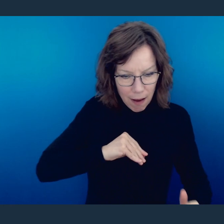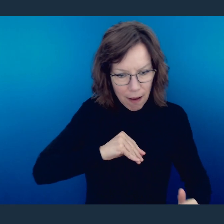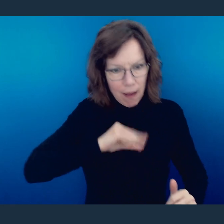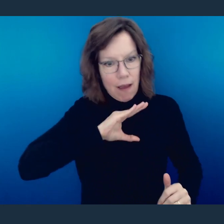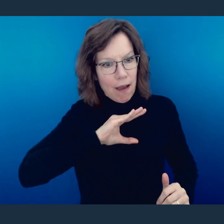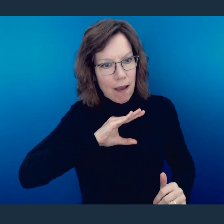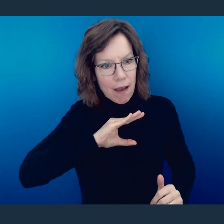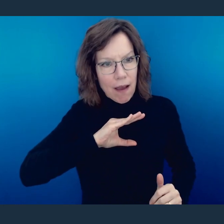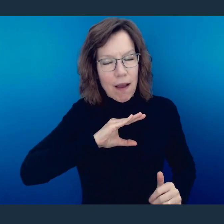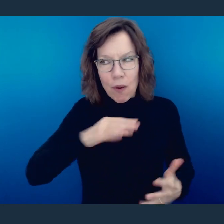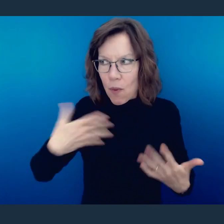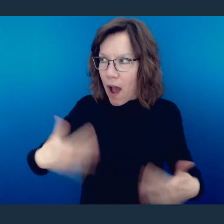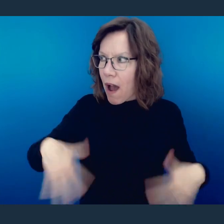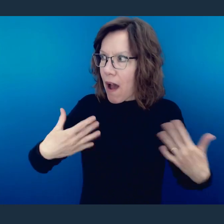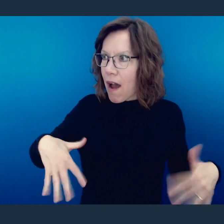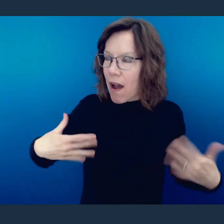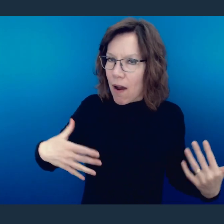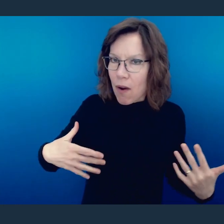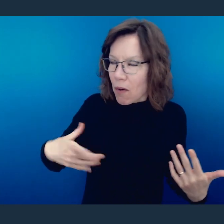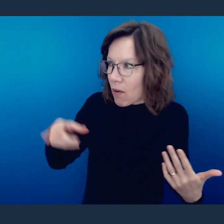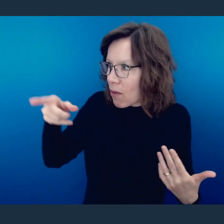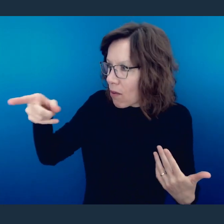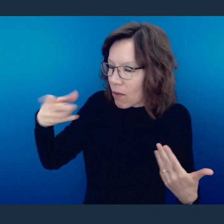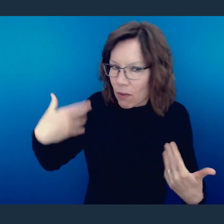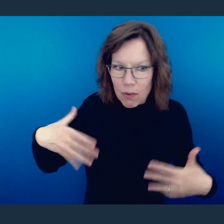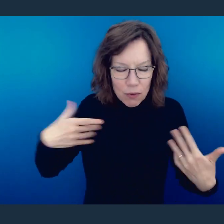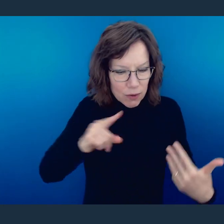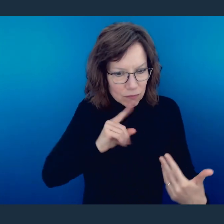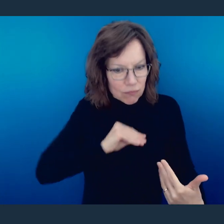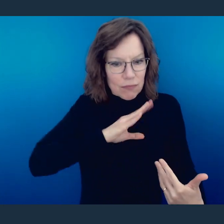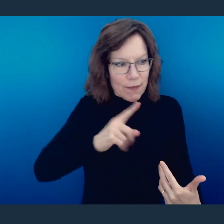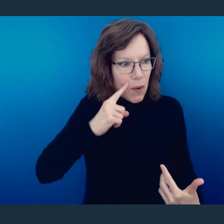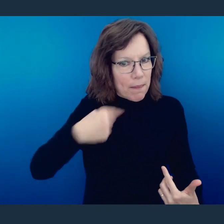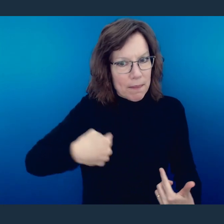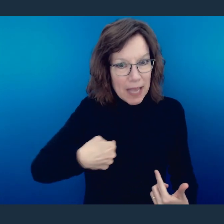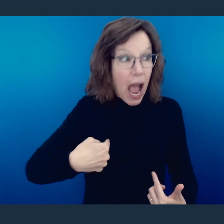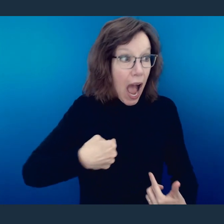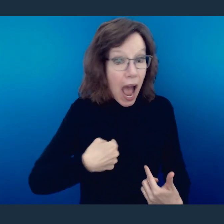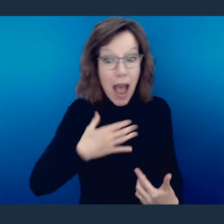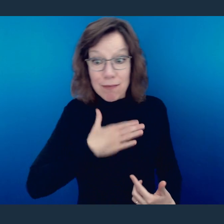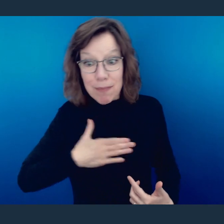that might be a treat to me, that I care more about you than something that just might be